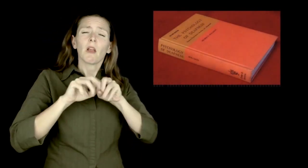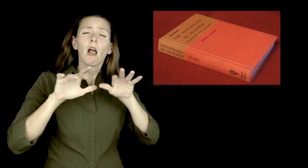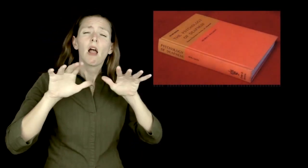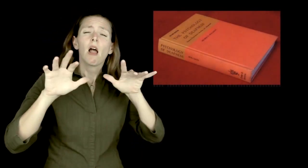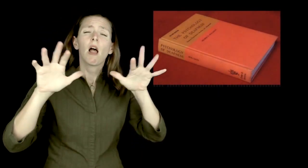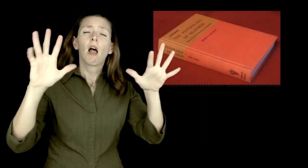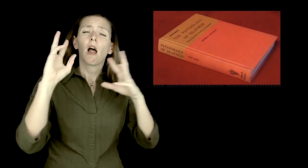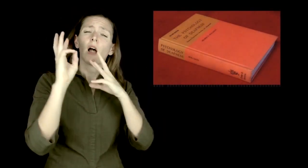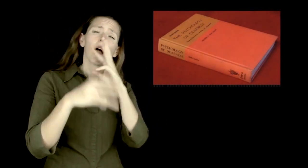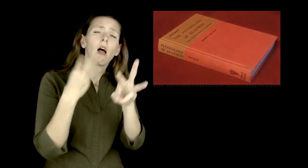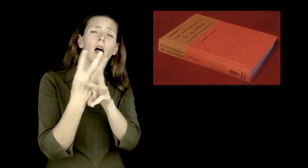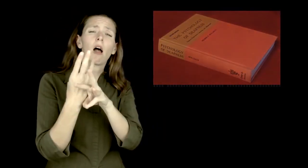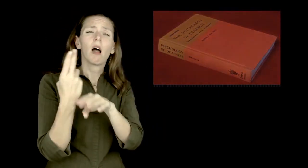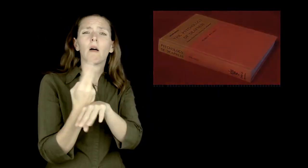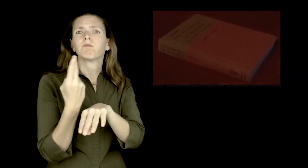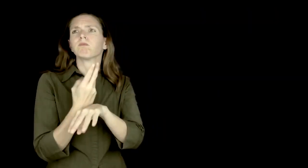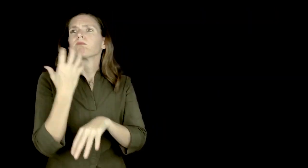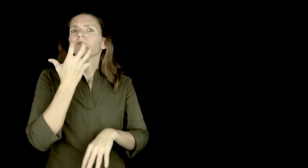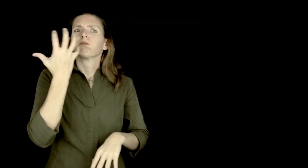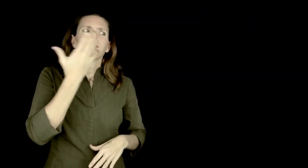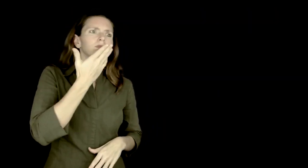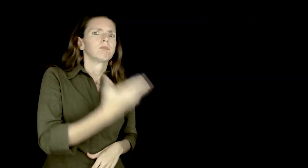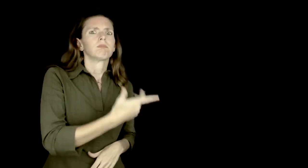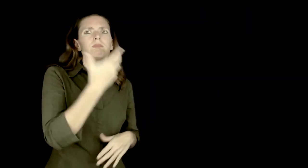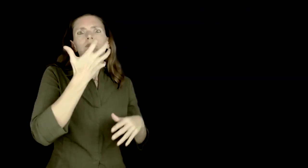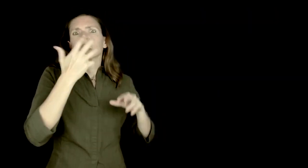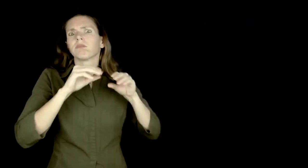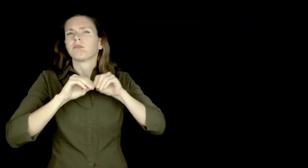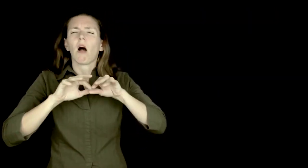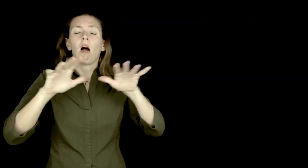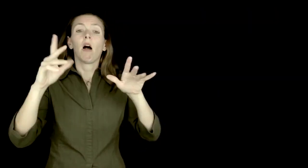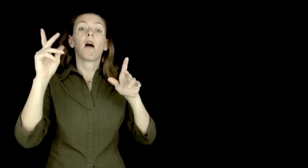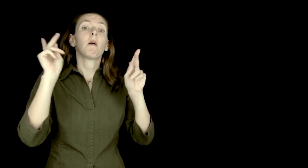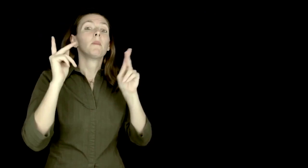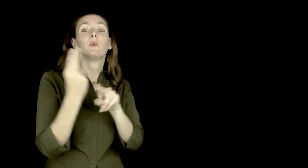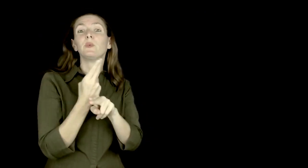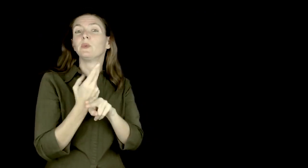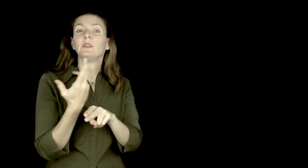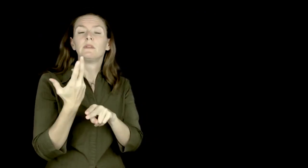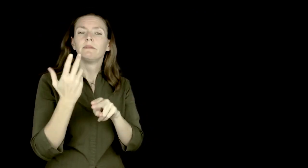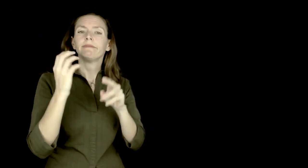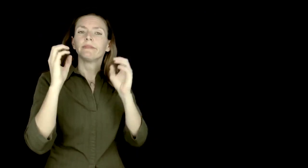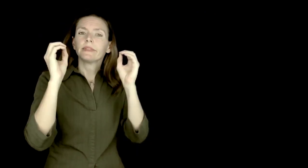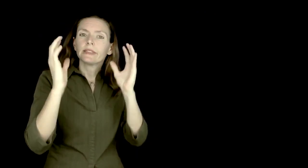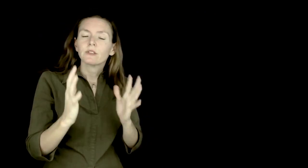[Image: A plain tan-orange, old-looking textbook with the title "The Psychology of Deafness" visible, there are more words but the font is too small to read] This book was a bestseller at an international level. People used it for their work...